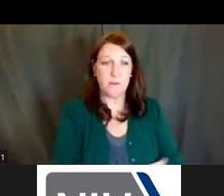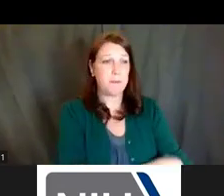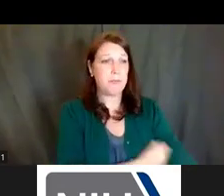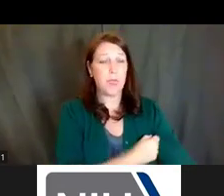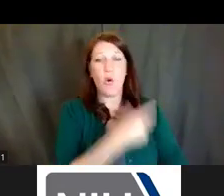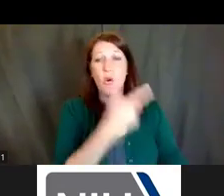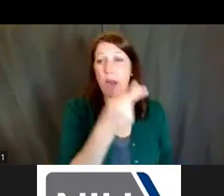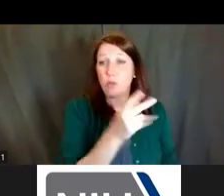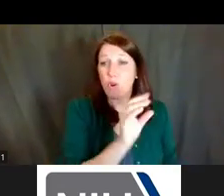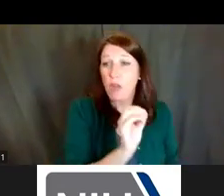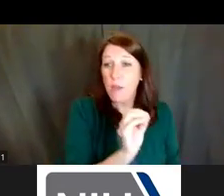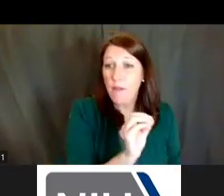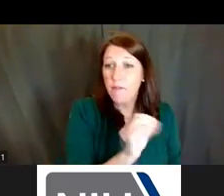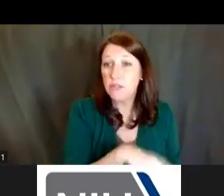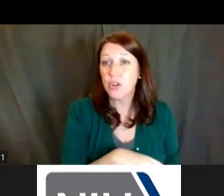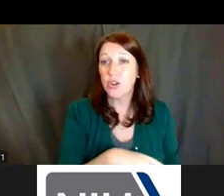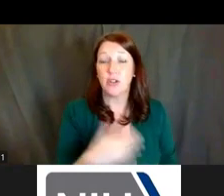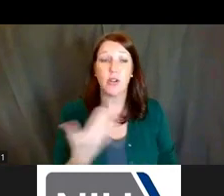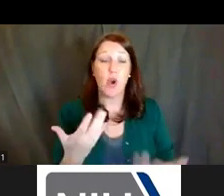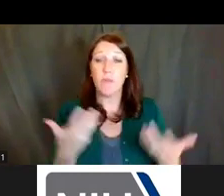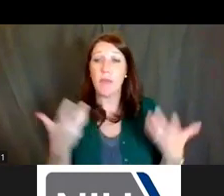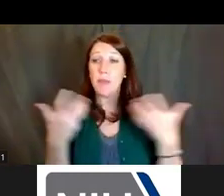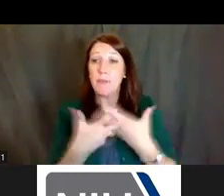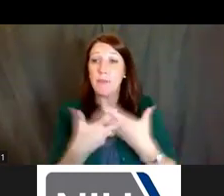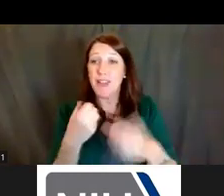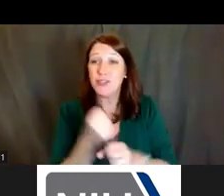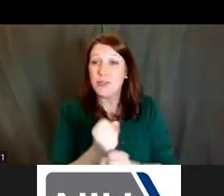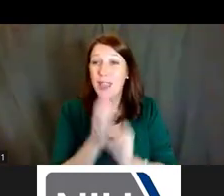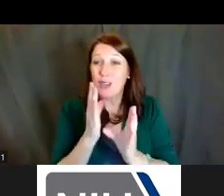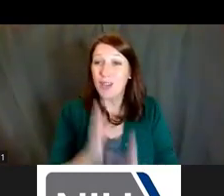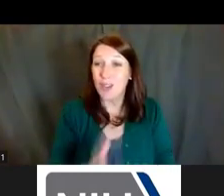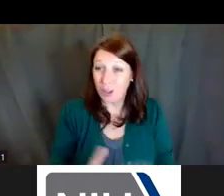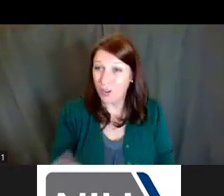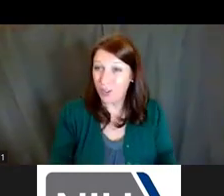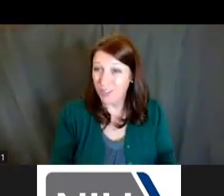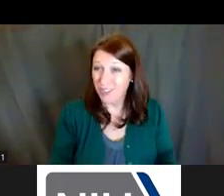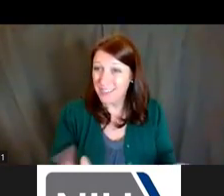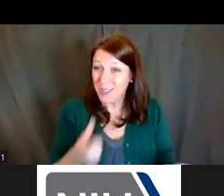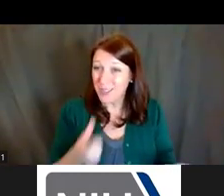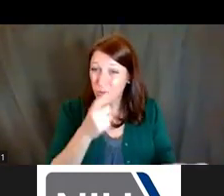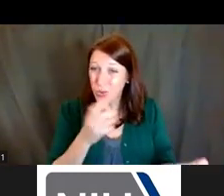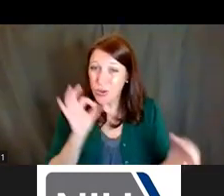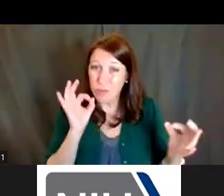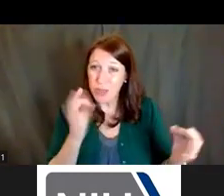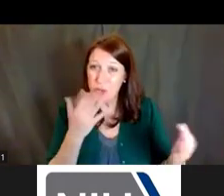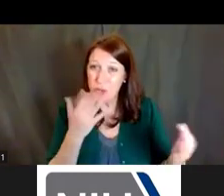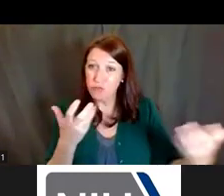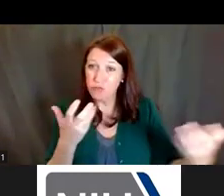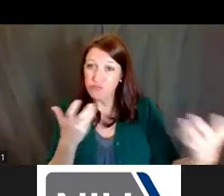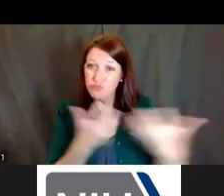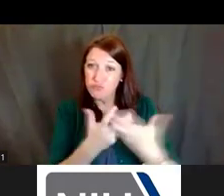who might be your likely program officer to kind of give you guidance with regards to the type of activity code,